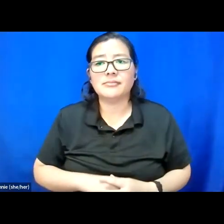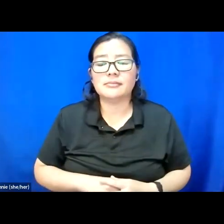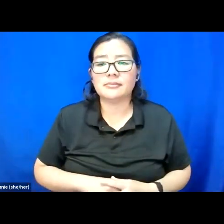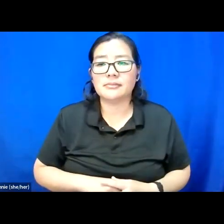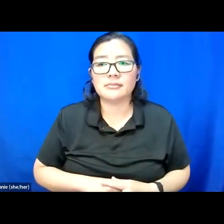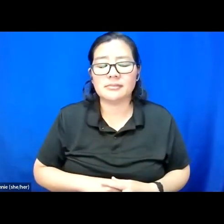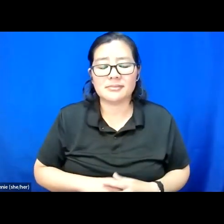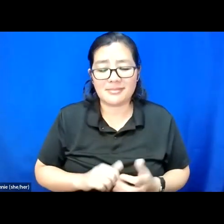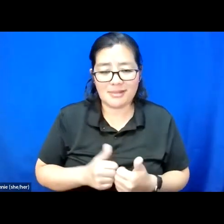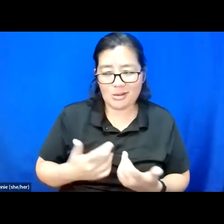How does it feel?